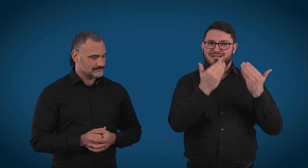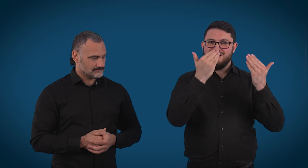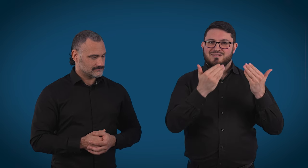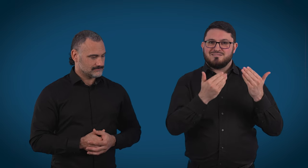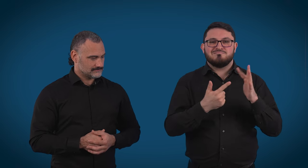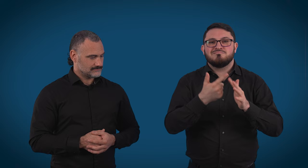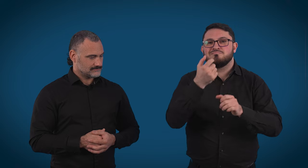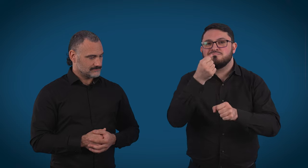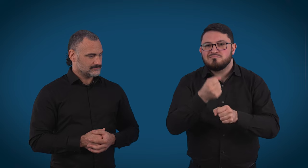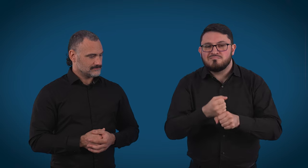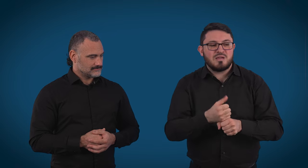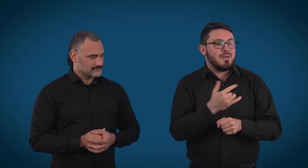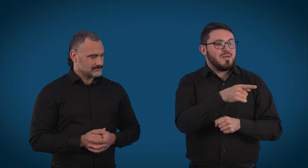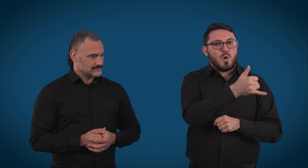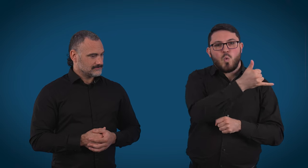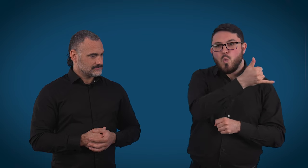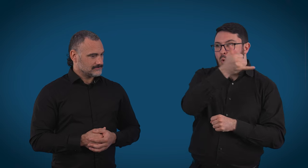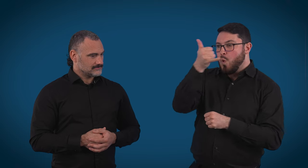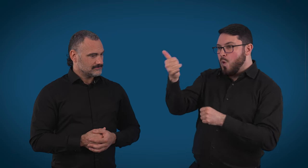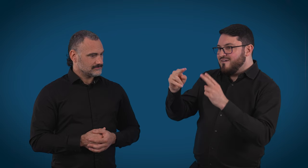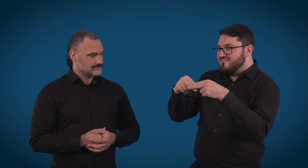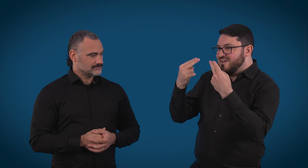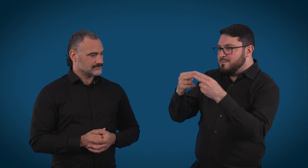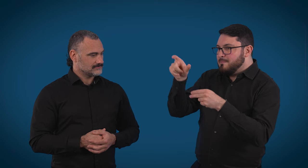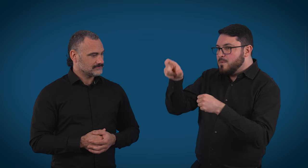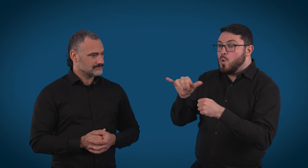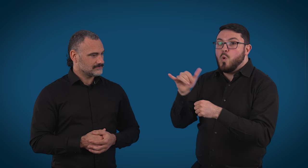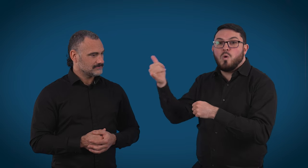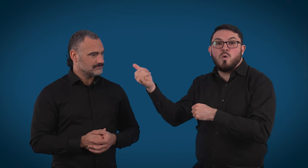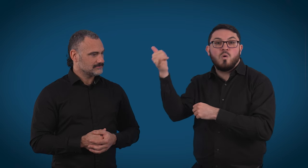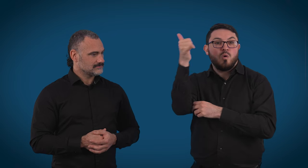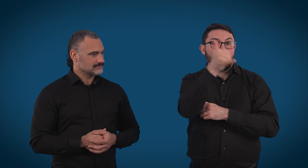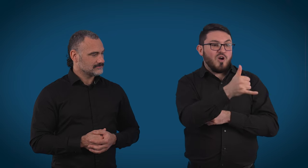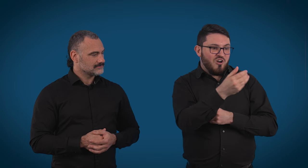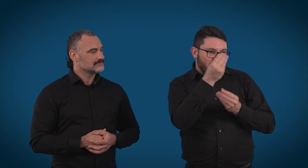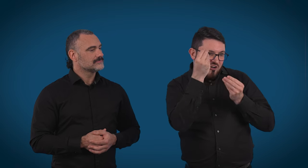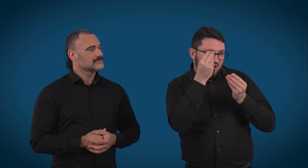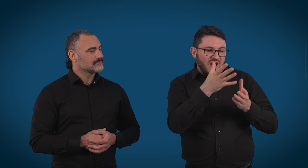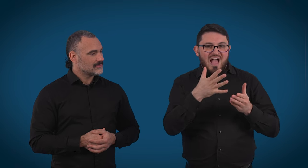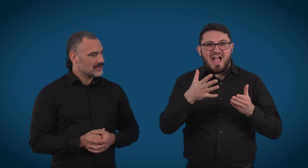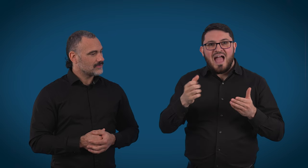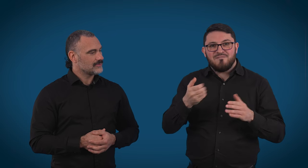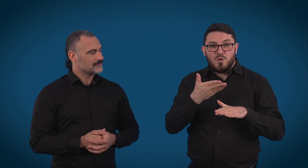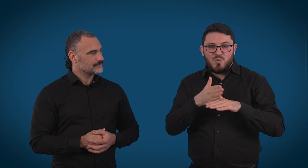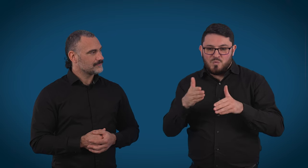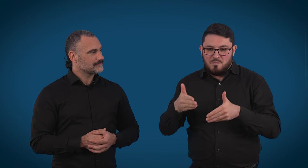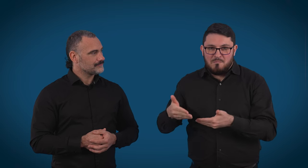someone's life. Maybe they're calling a family member, or family member's calling them to advise,